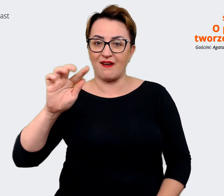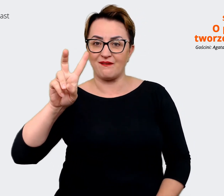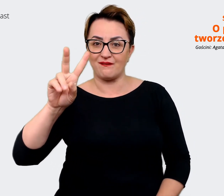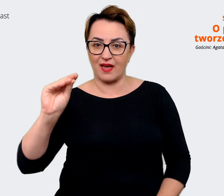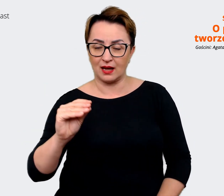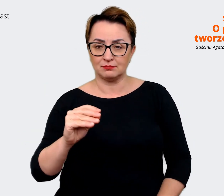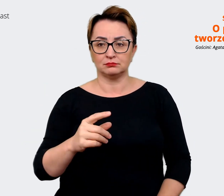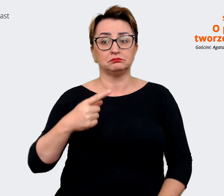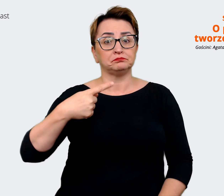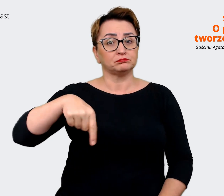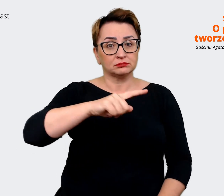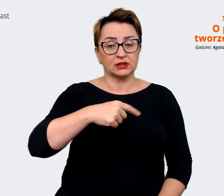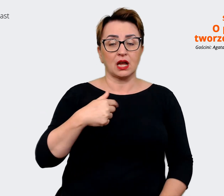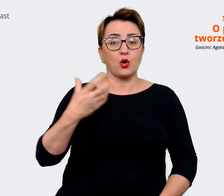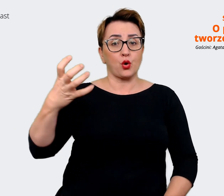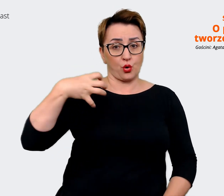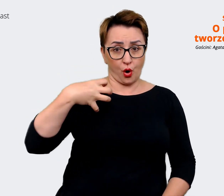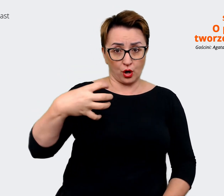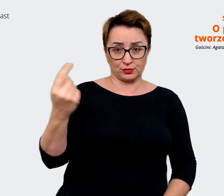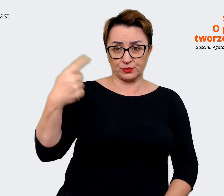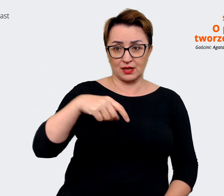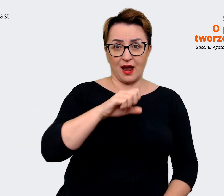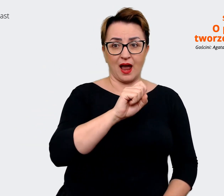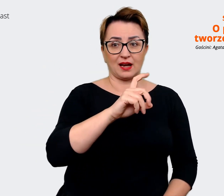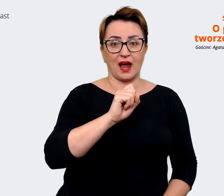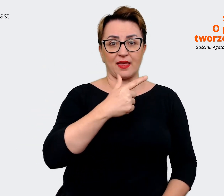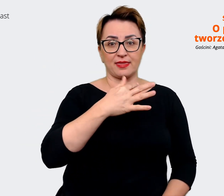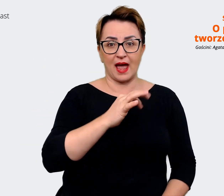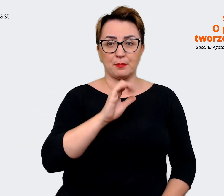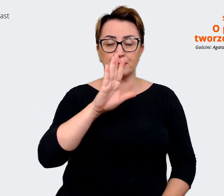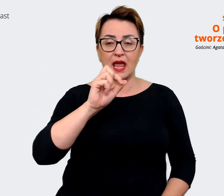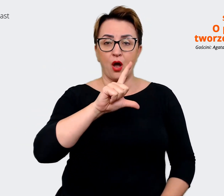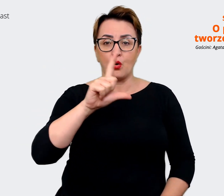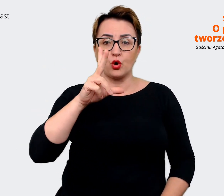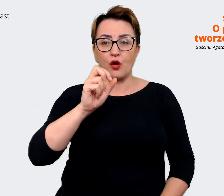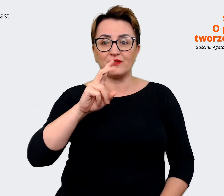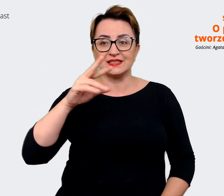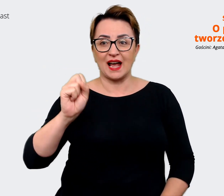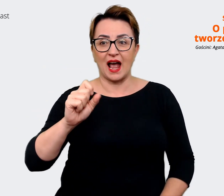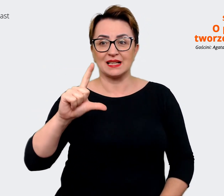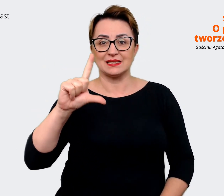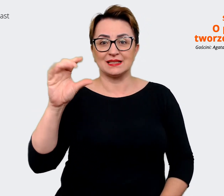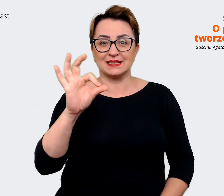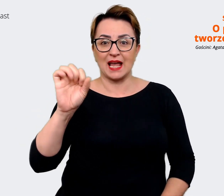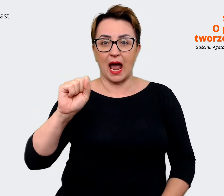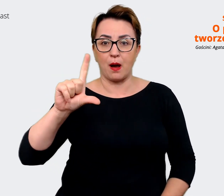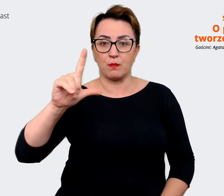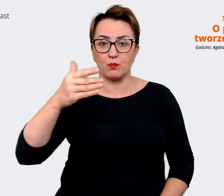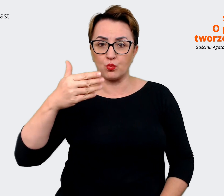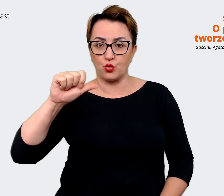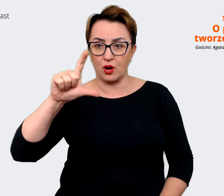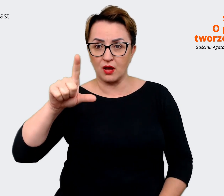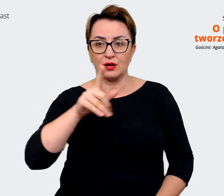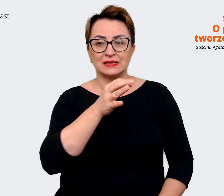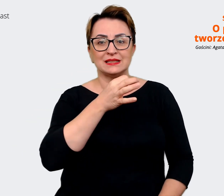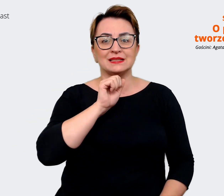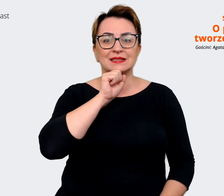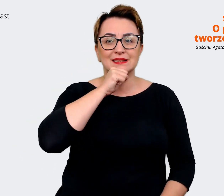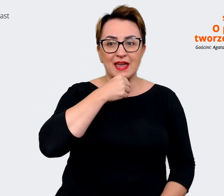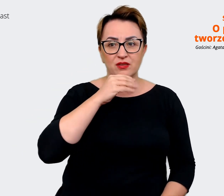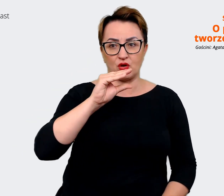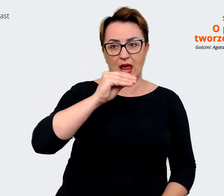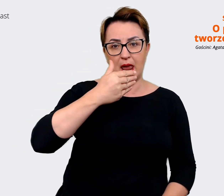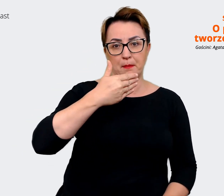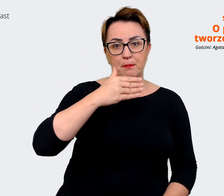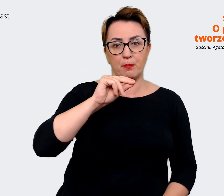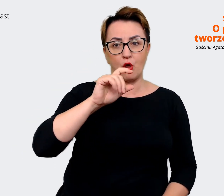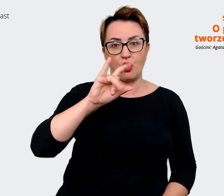My guest today is Agata Białkowska-Samul, Senior Employer Branding Specialist in the Employer Branding team.